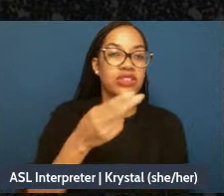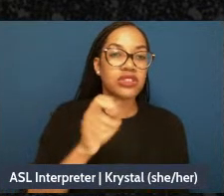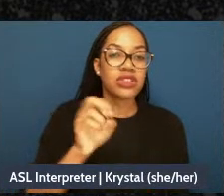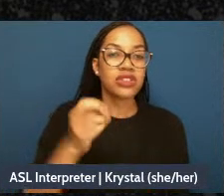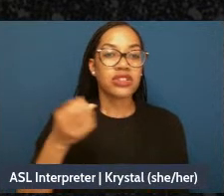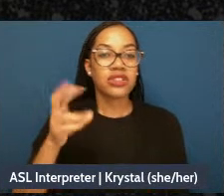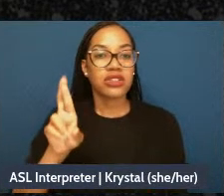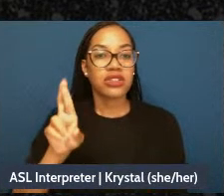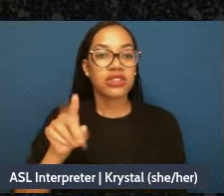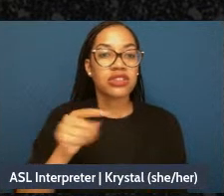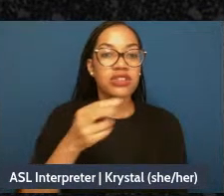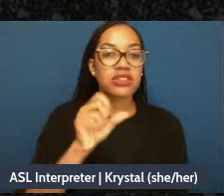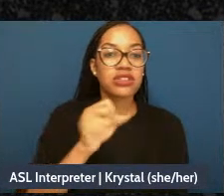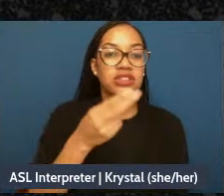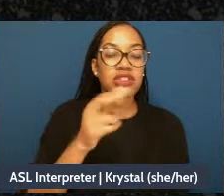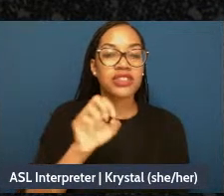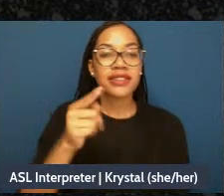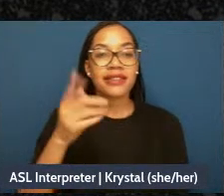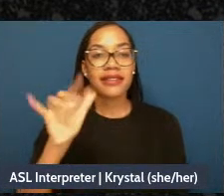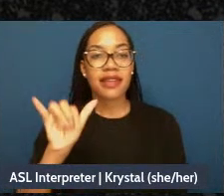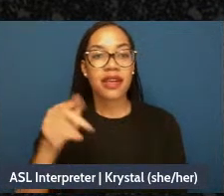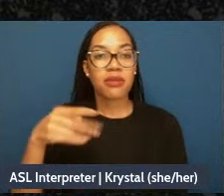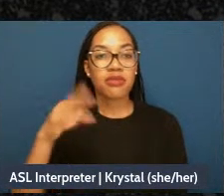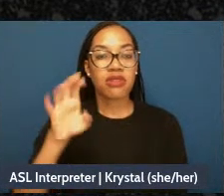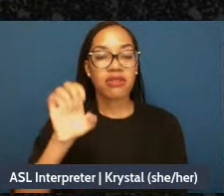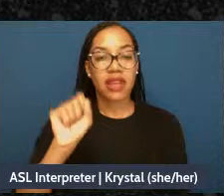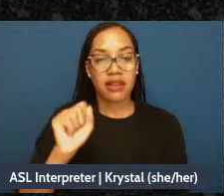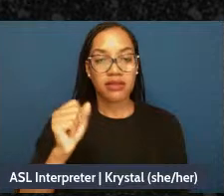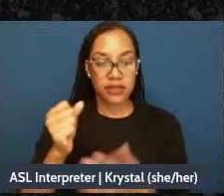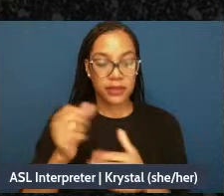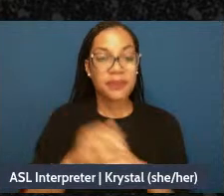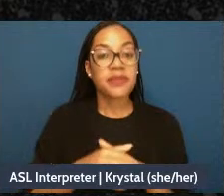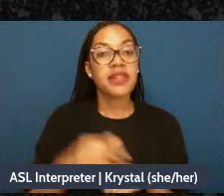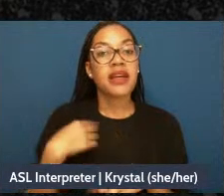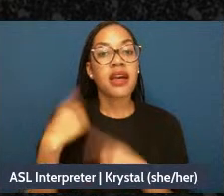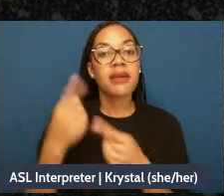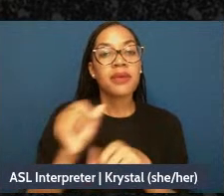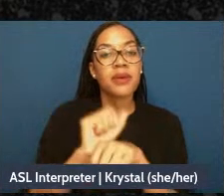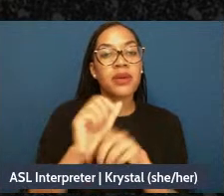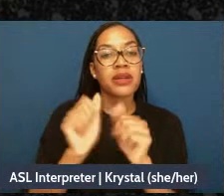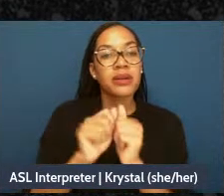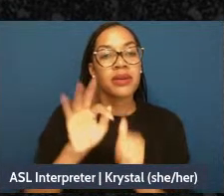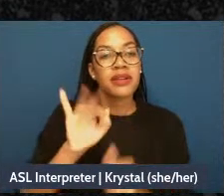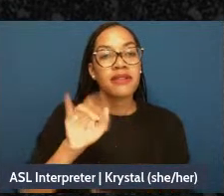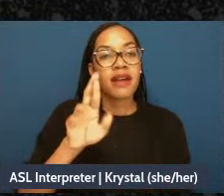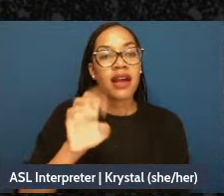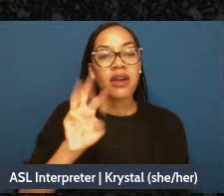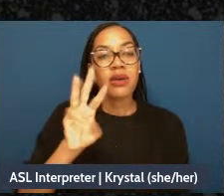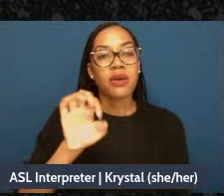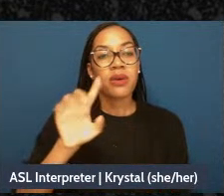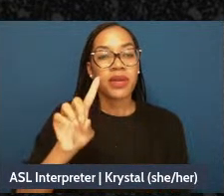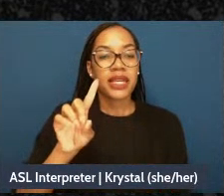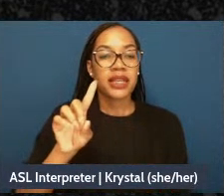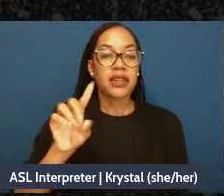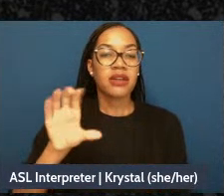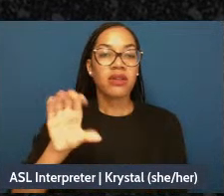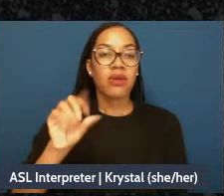culture worker for over 10 years now. But kind of wanted to you could read my bio, but I wanted